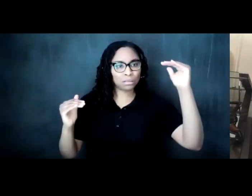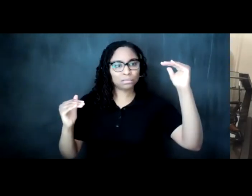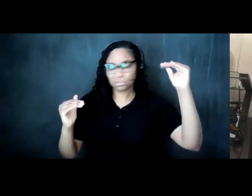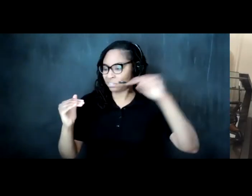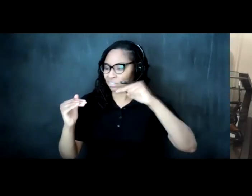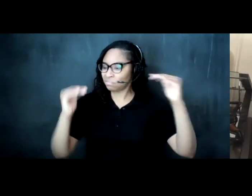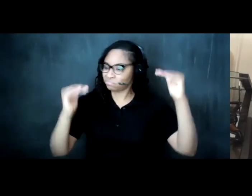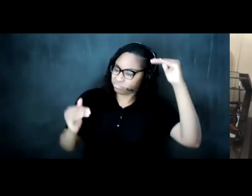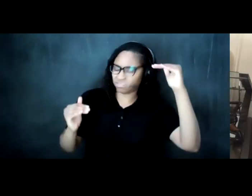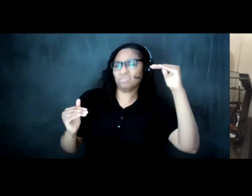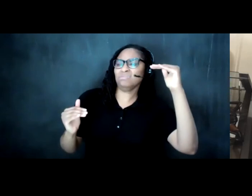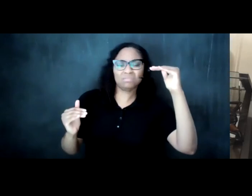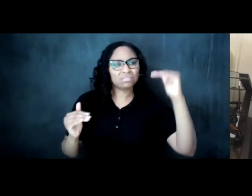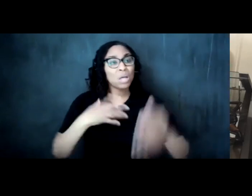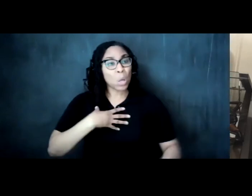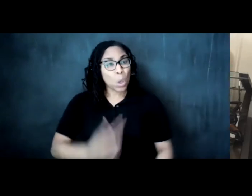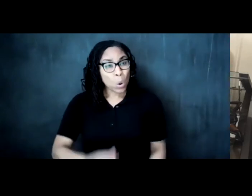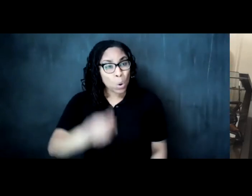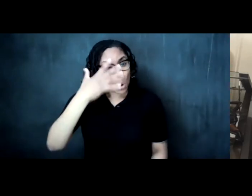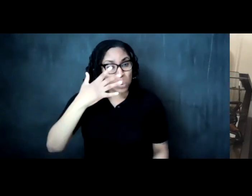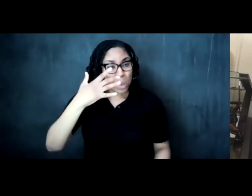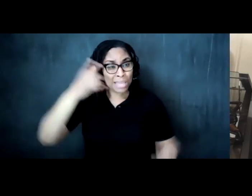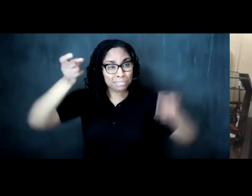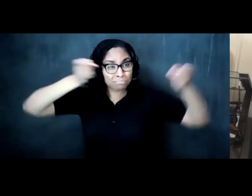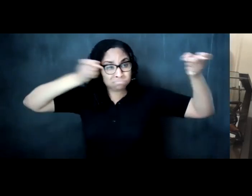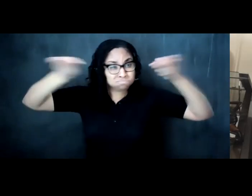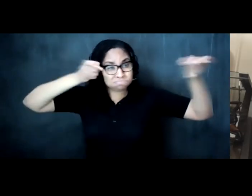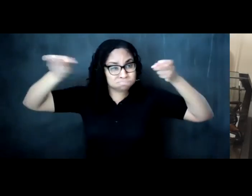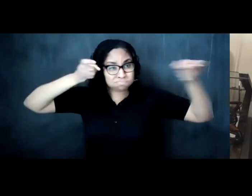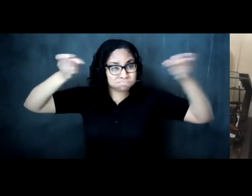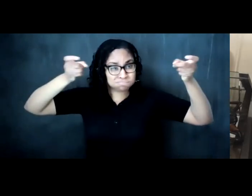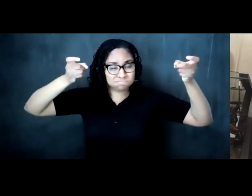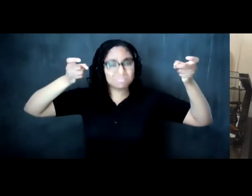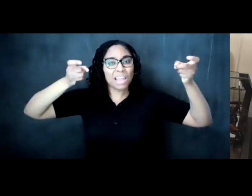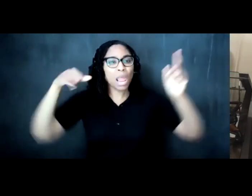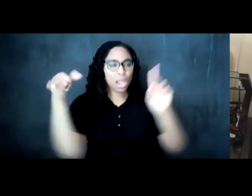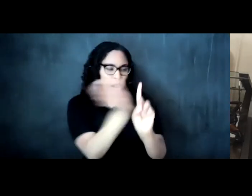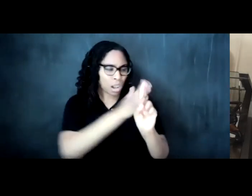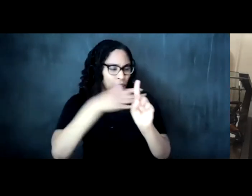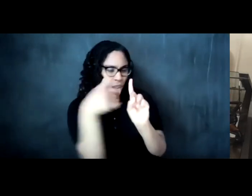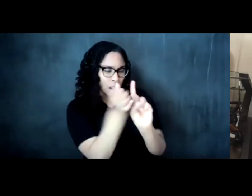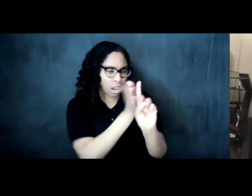part of what white supremacy does is it seduces us into believing that communities ways